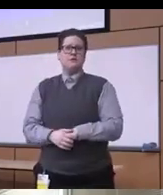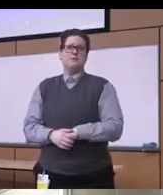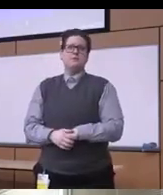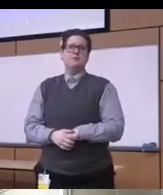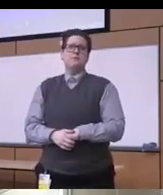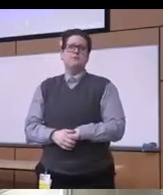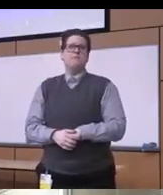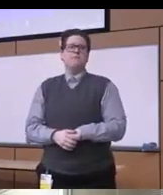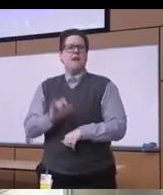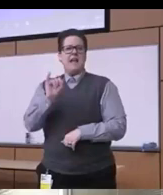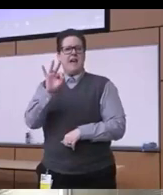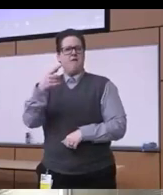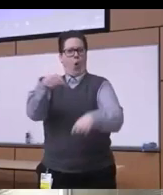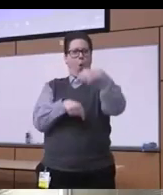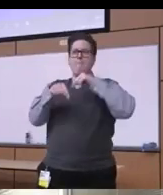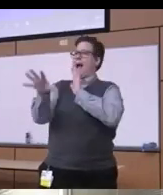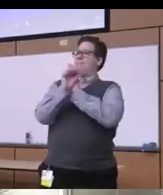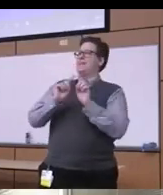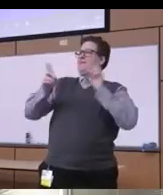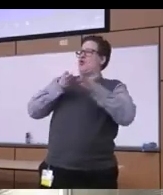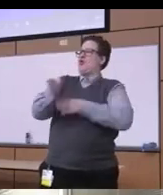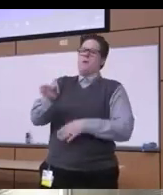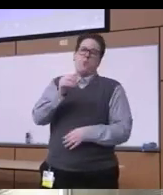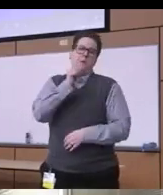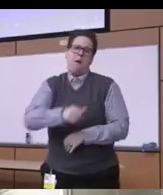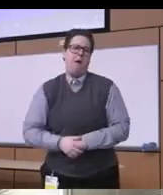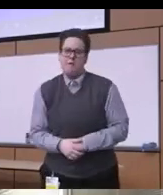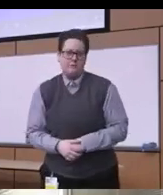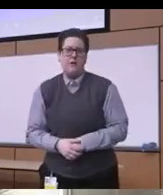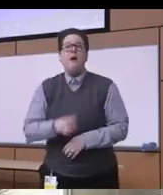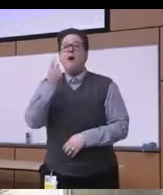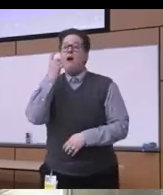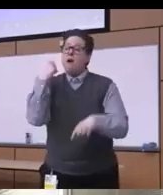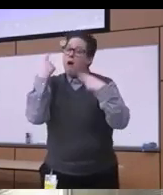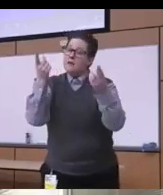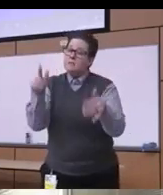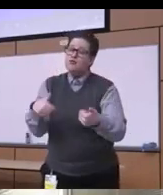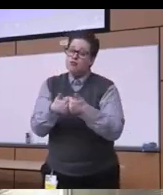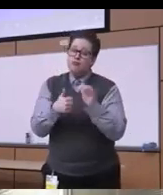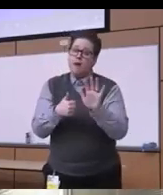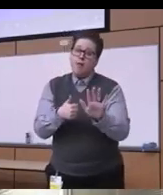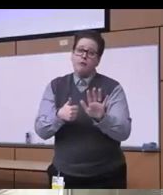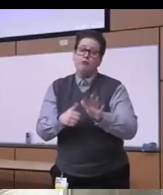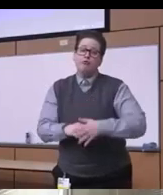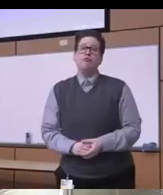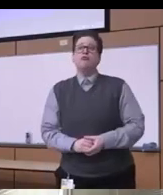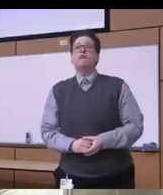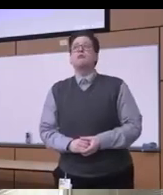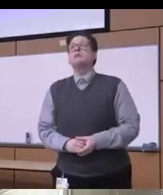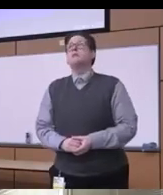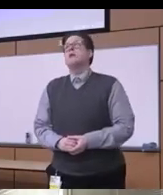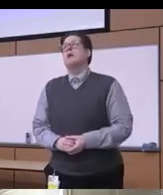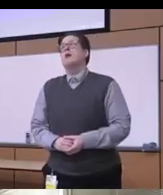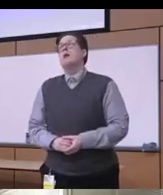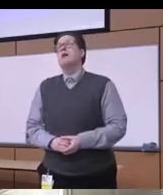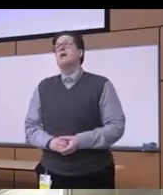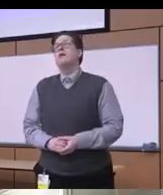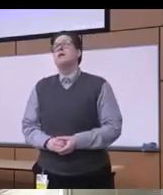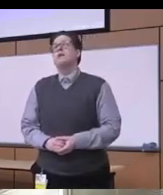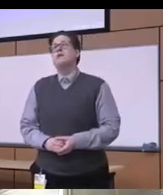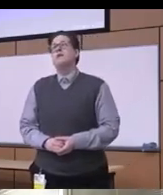career you know it's uh despite the challenges and a lot of the uh really issues that do we deal with